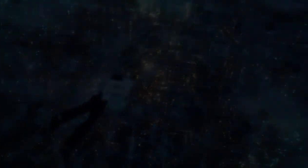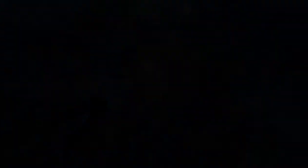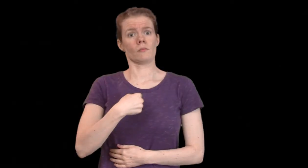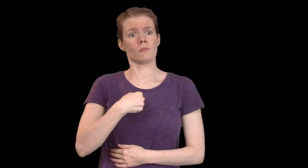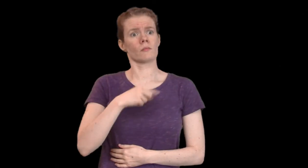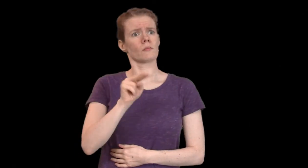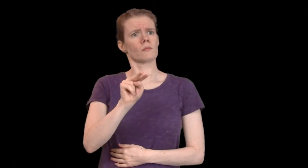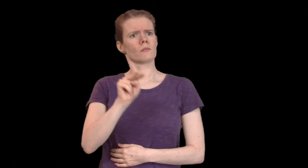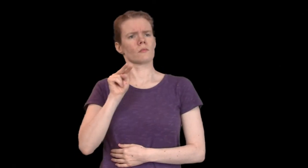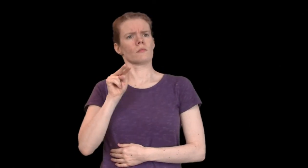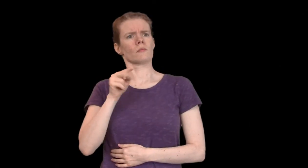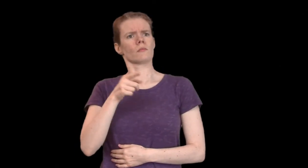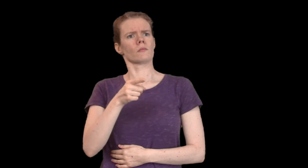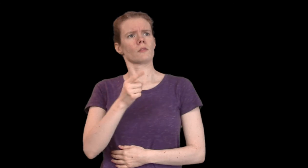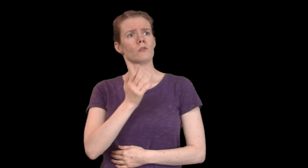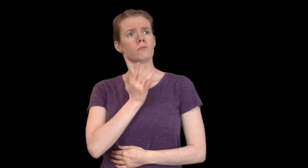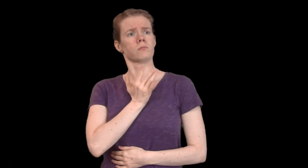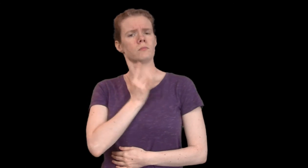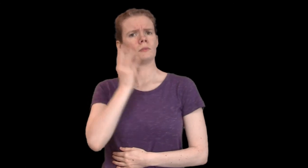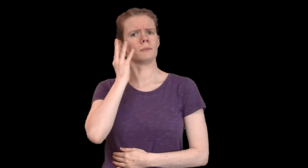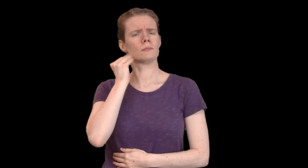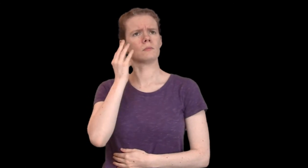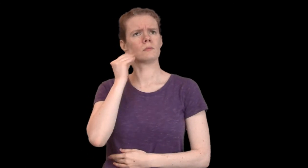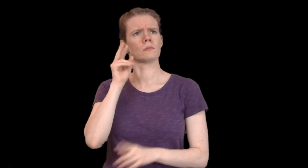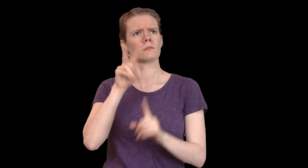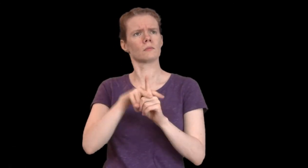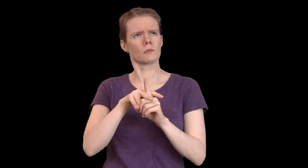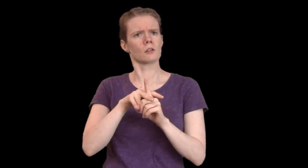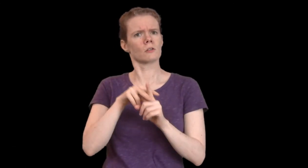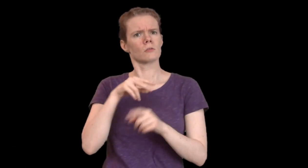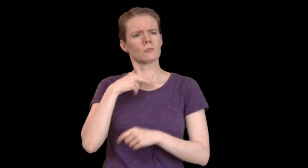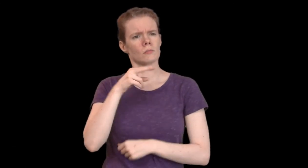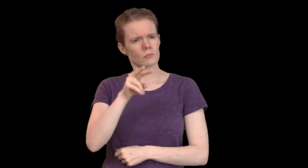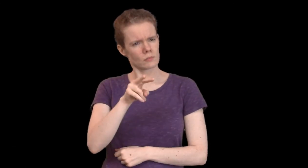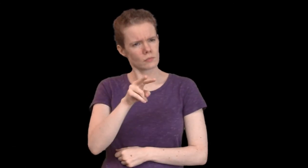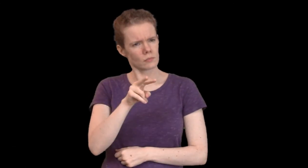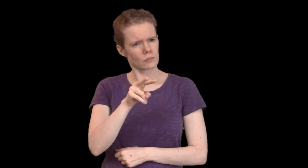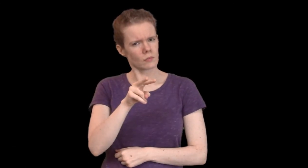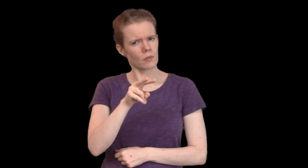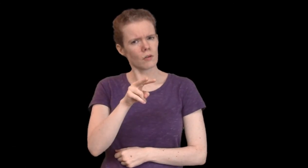As I watched this, I thought about the ASL Deaf "fireheart" experience.